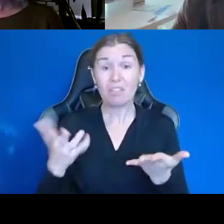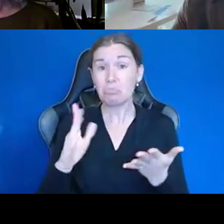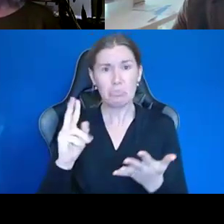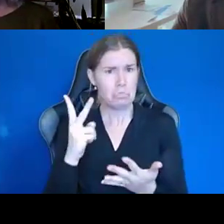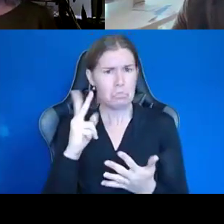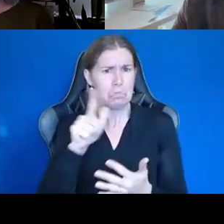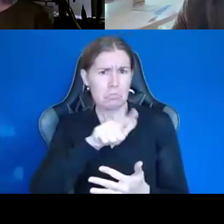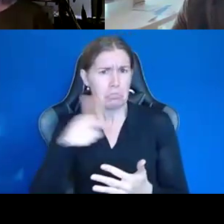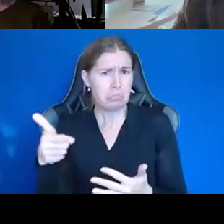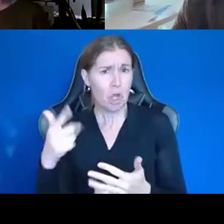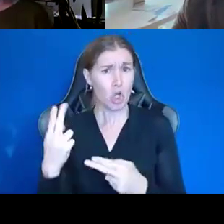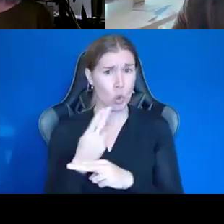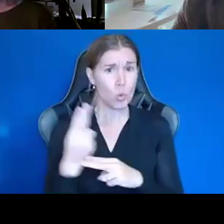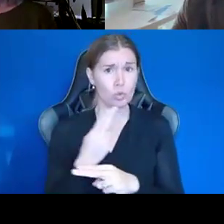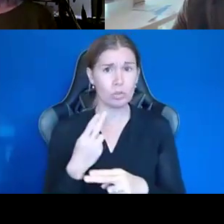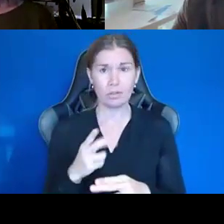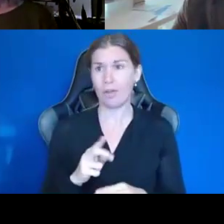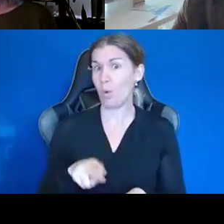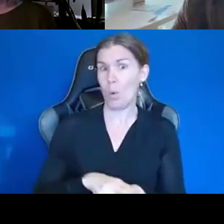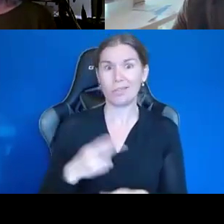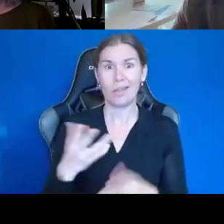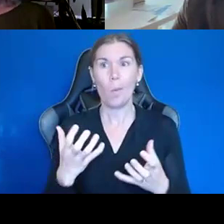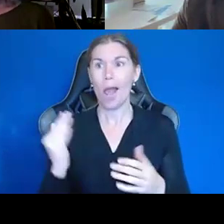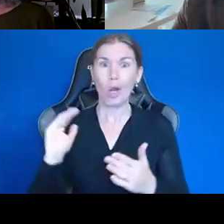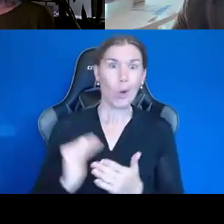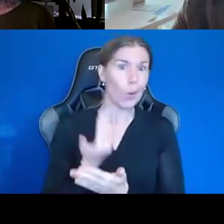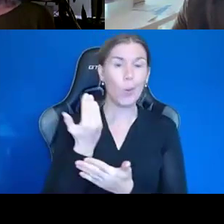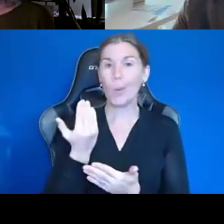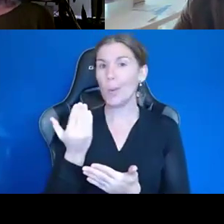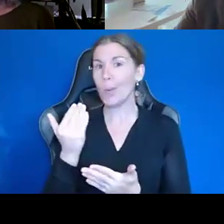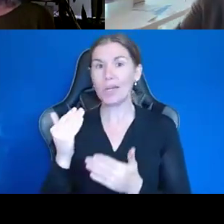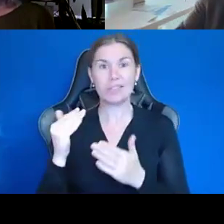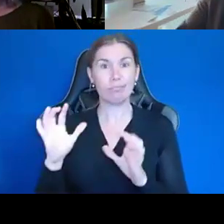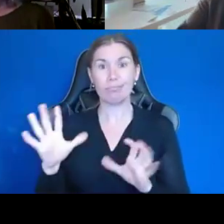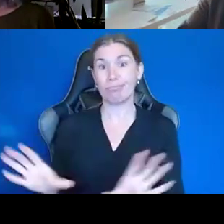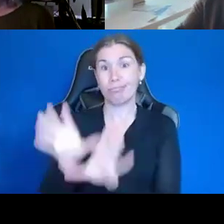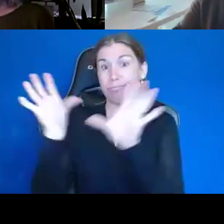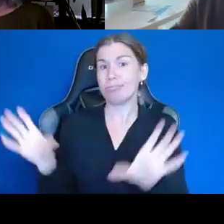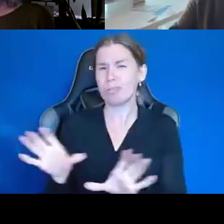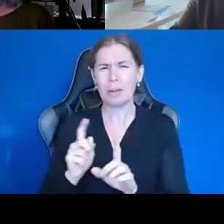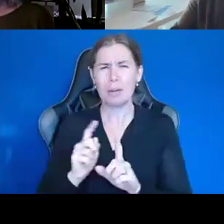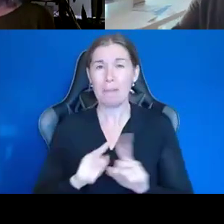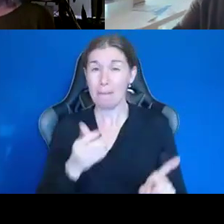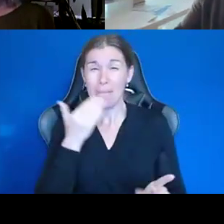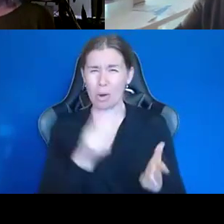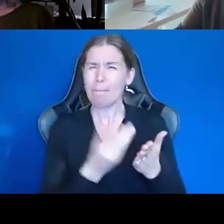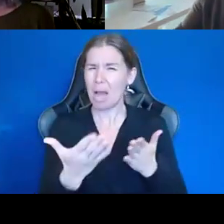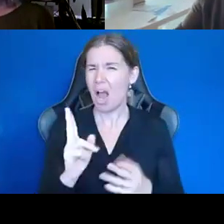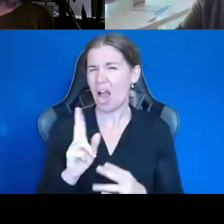Of course, I wanted the nice, shiny $5,000 new deli case, but you know what, we got one for much less.